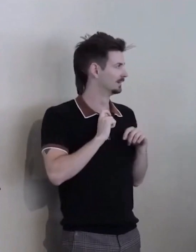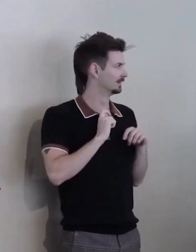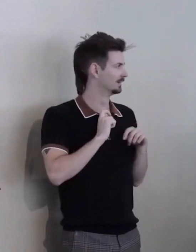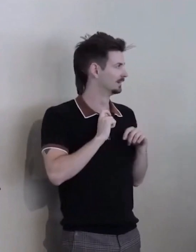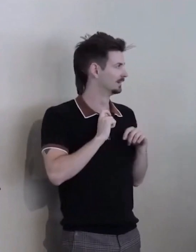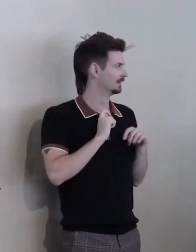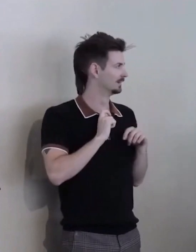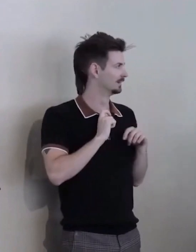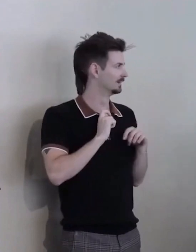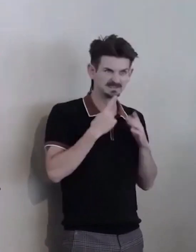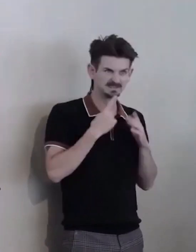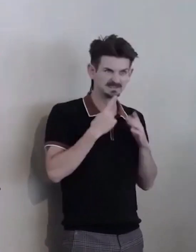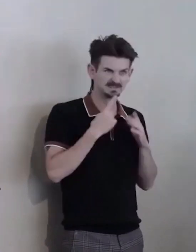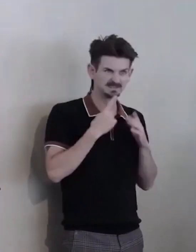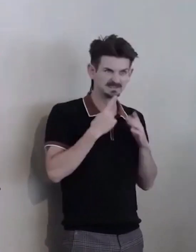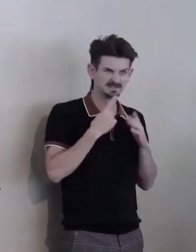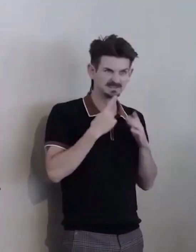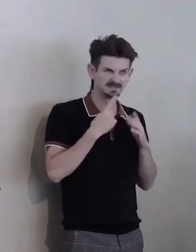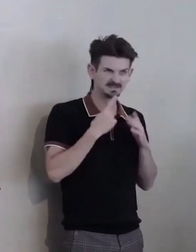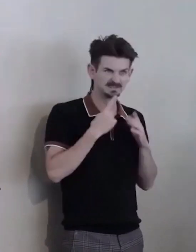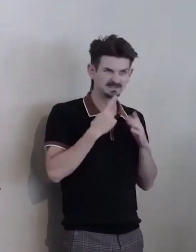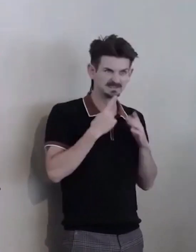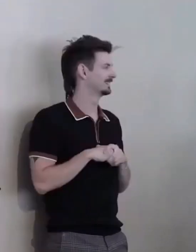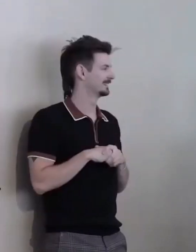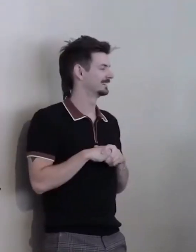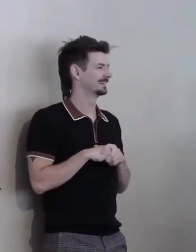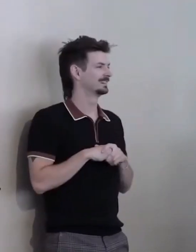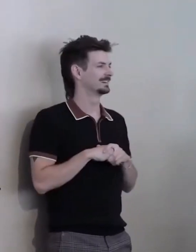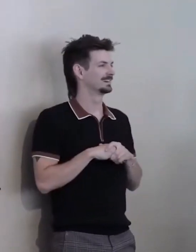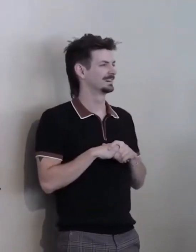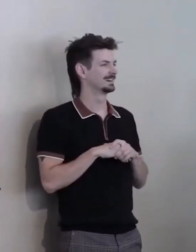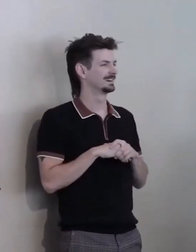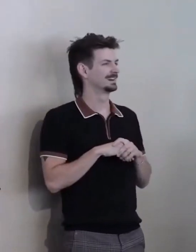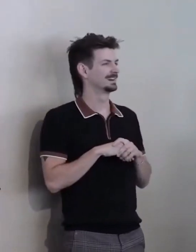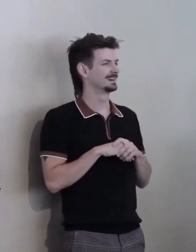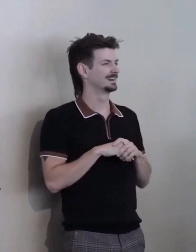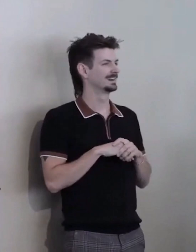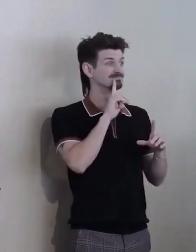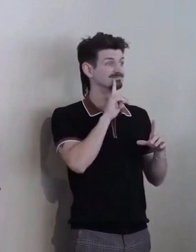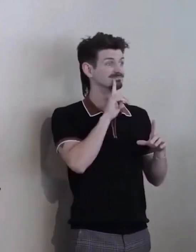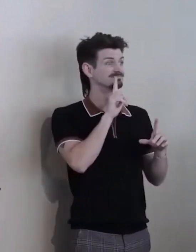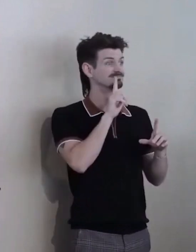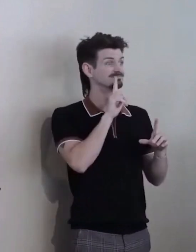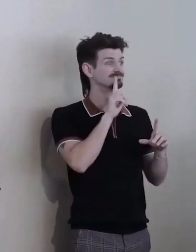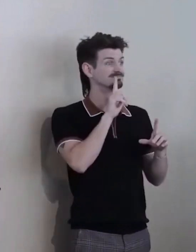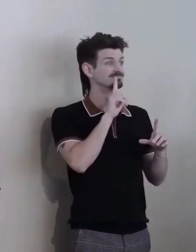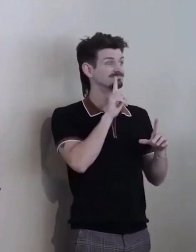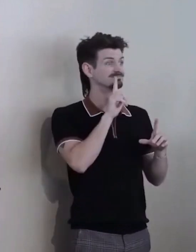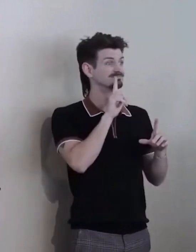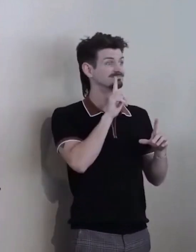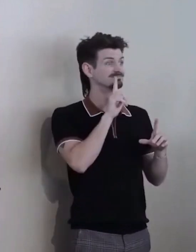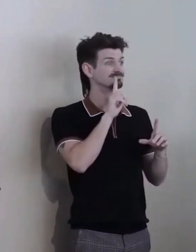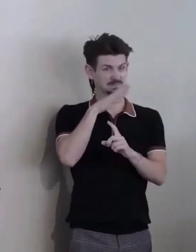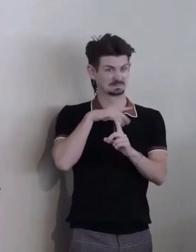Ahh... But, you know, the... The reality is that she and the entire organization was very gracious